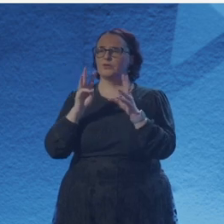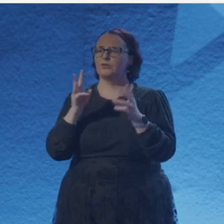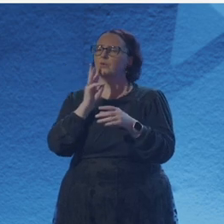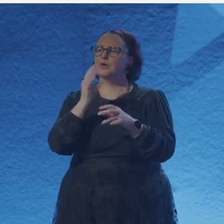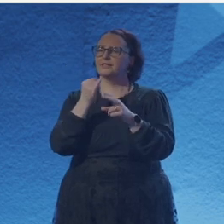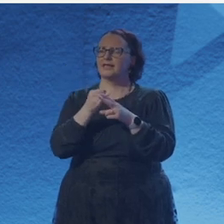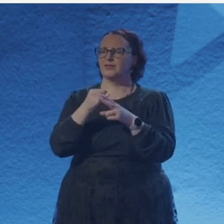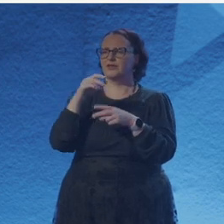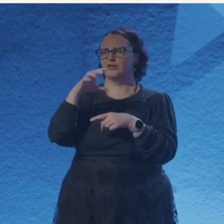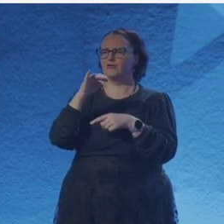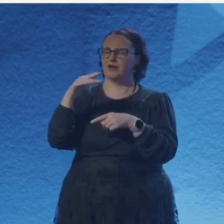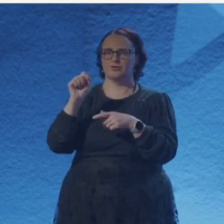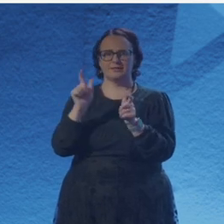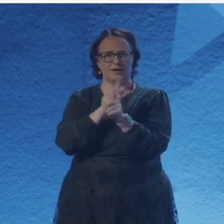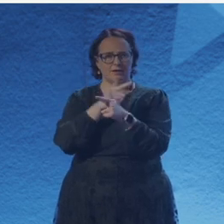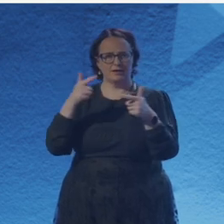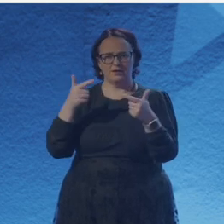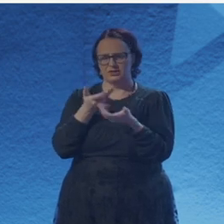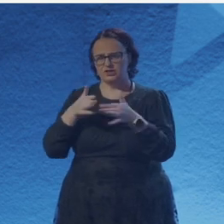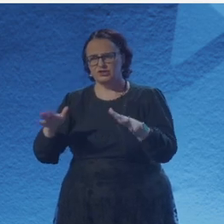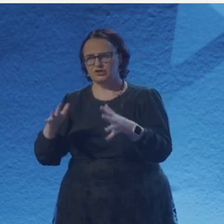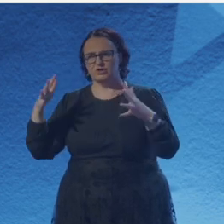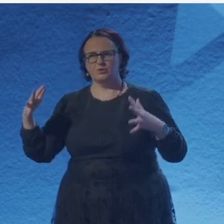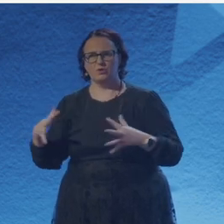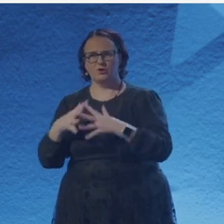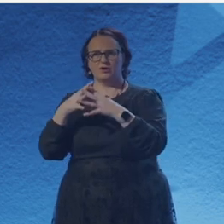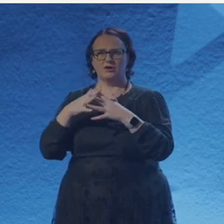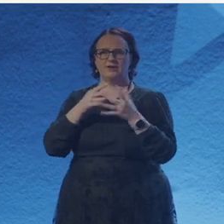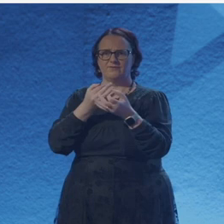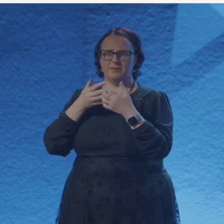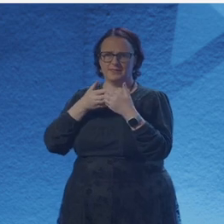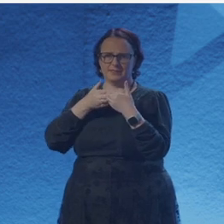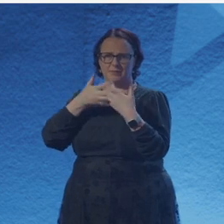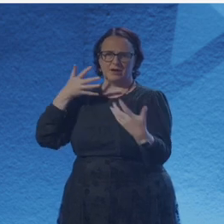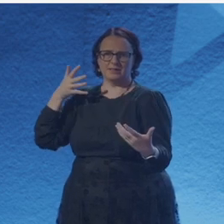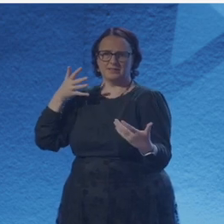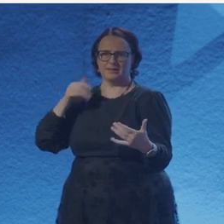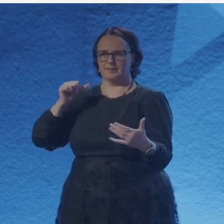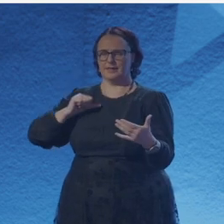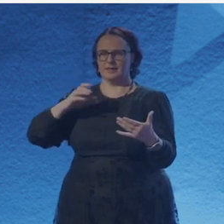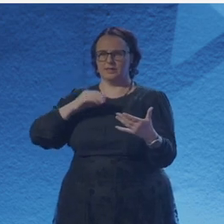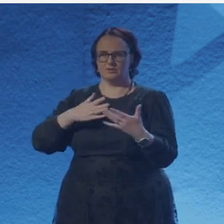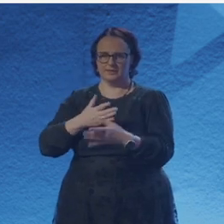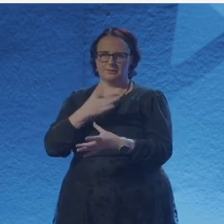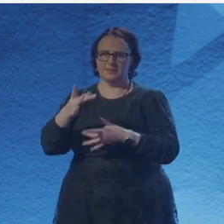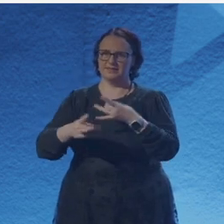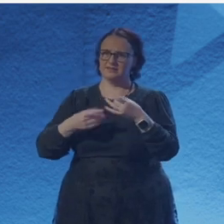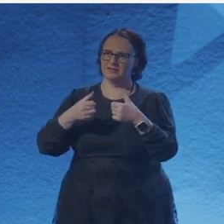and things that might be, of optimism, of brave decisions, of a future for you and for me.